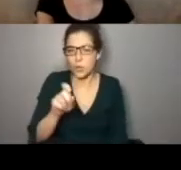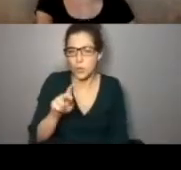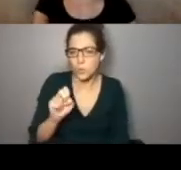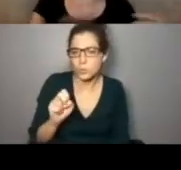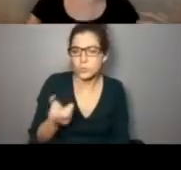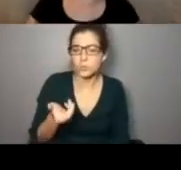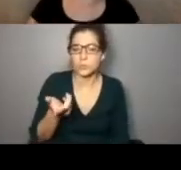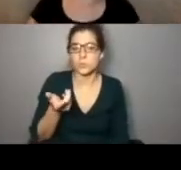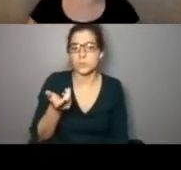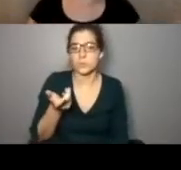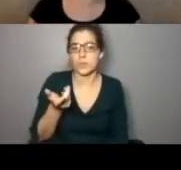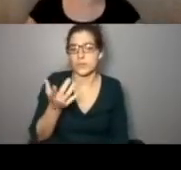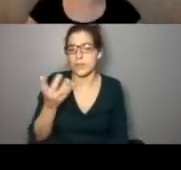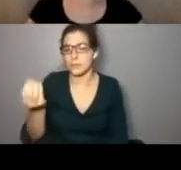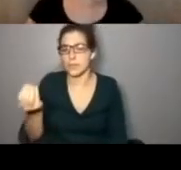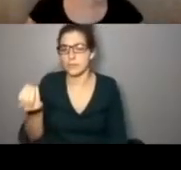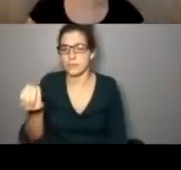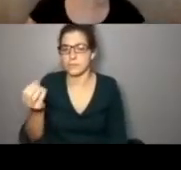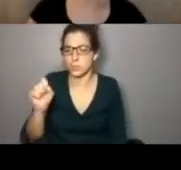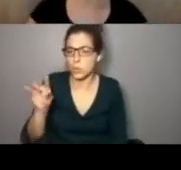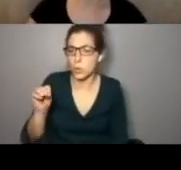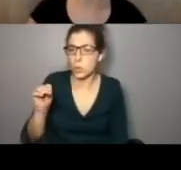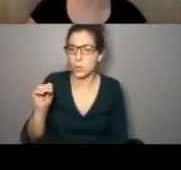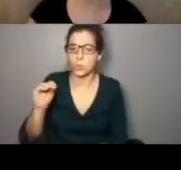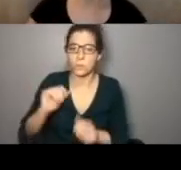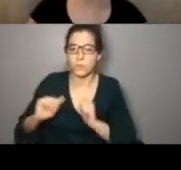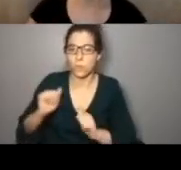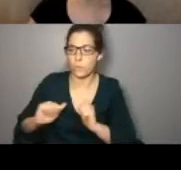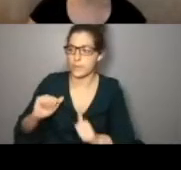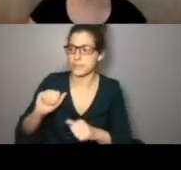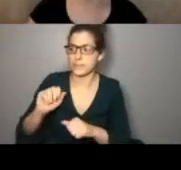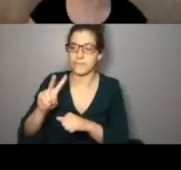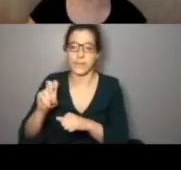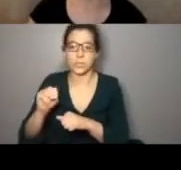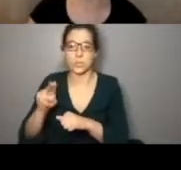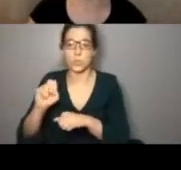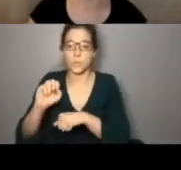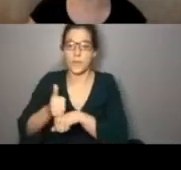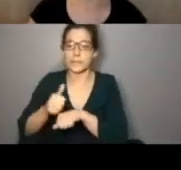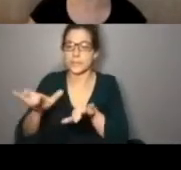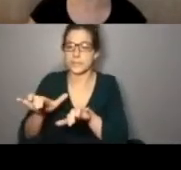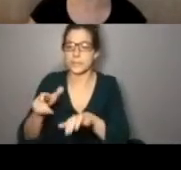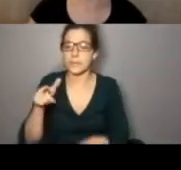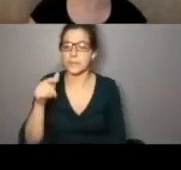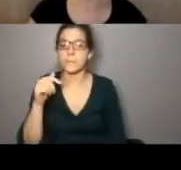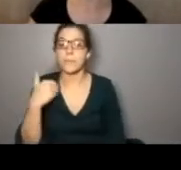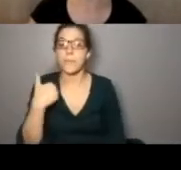a specialized zone that falls outside of, like, studio and venue-based